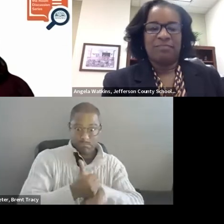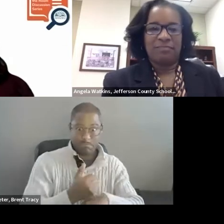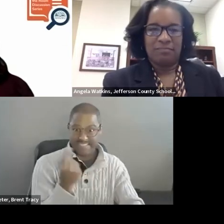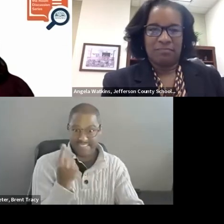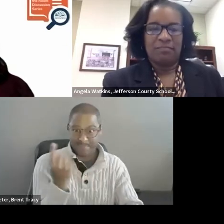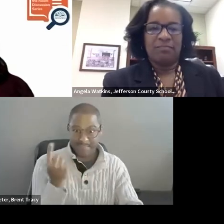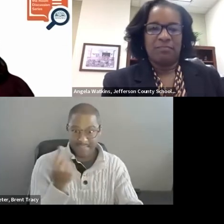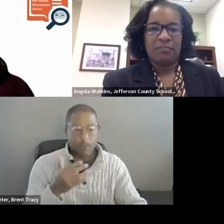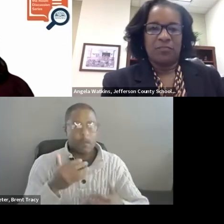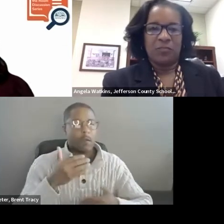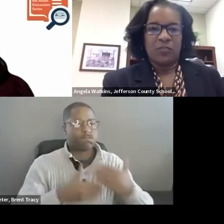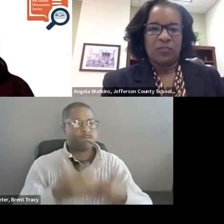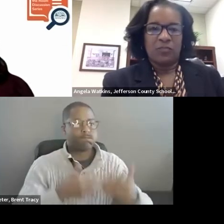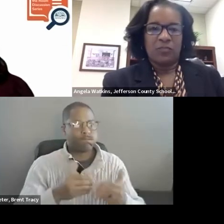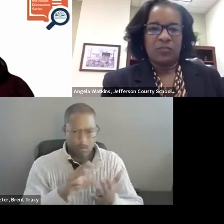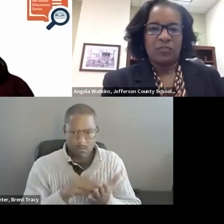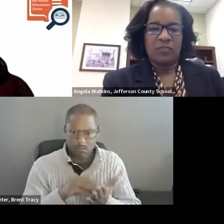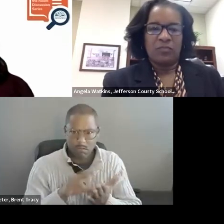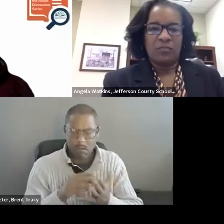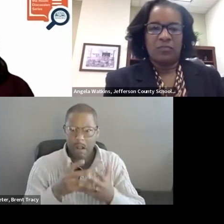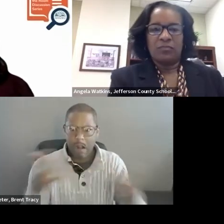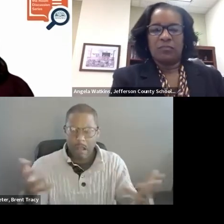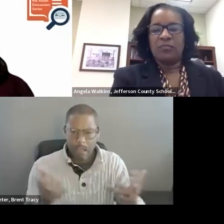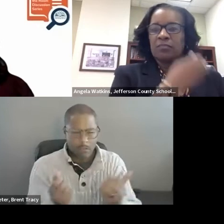We have to continue tracking data.